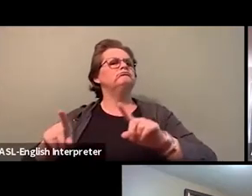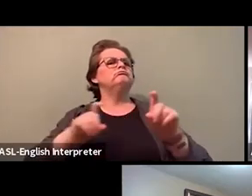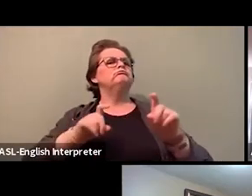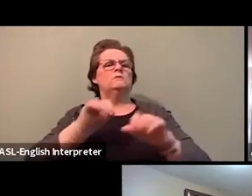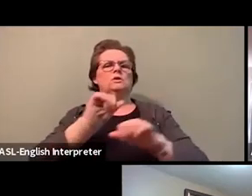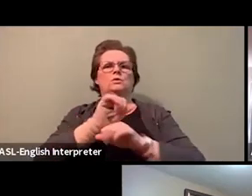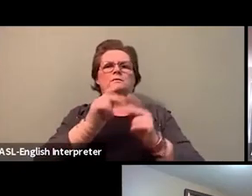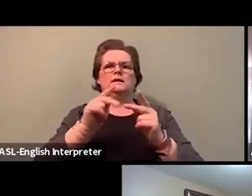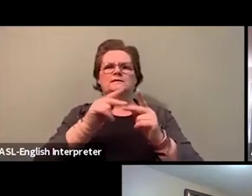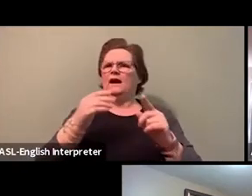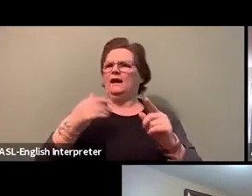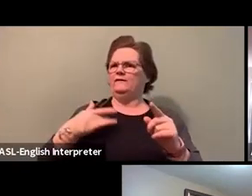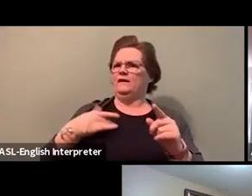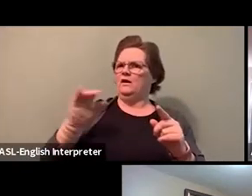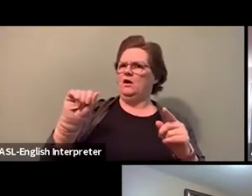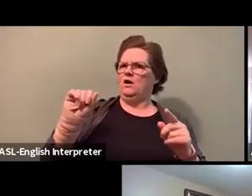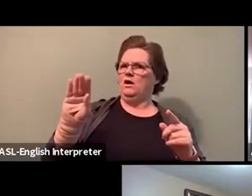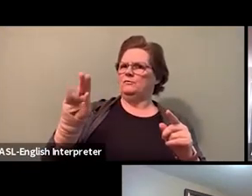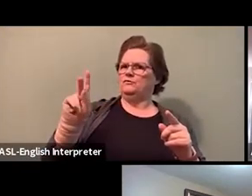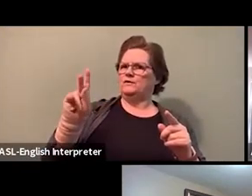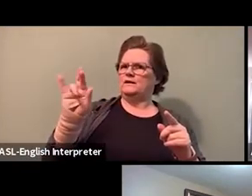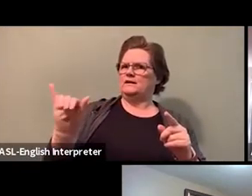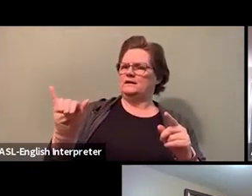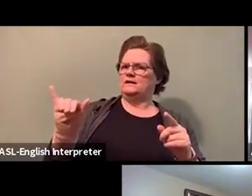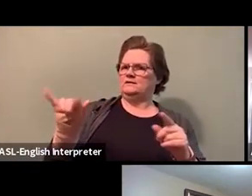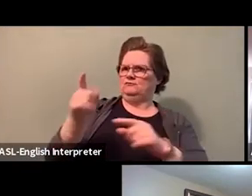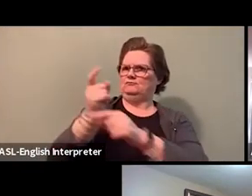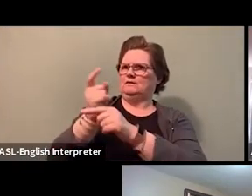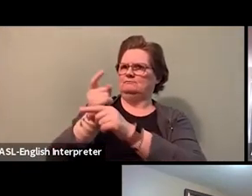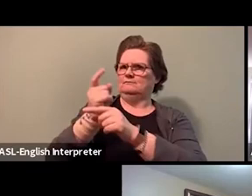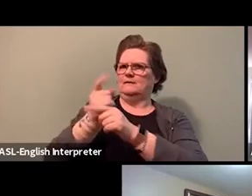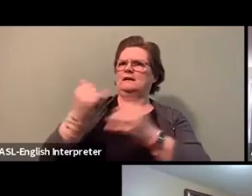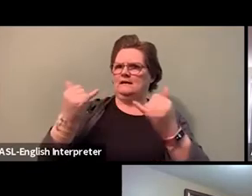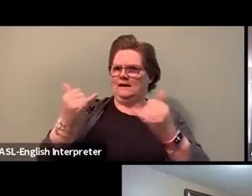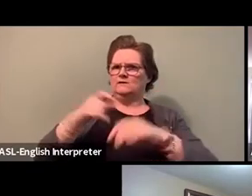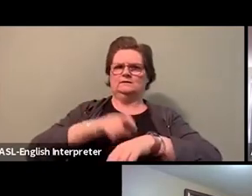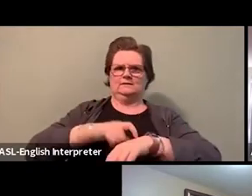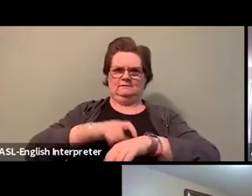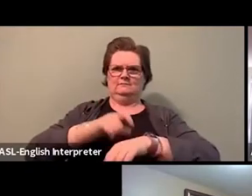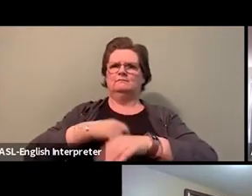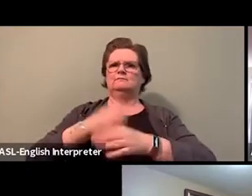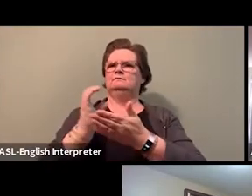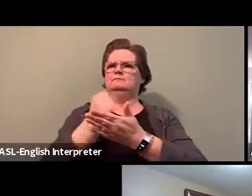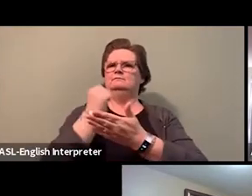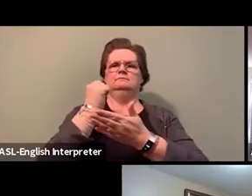I think now is the time to establish clear goals. Now as a time to use an intersectional analysis